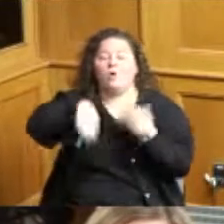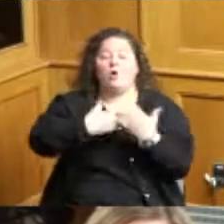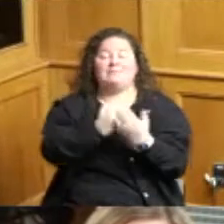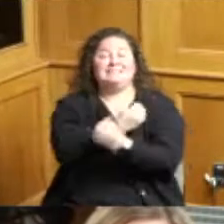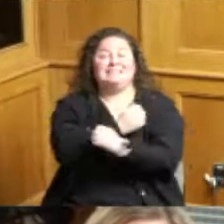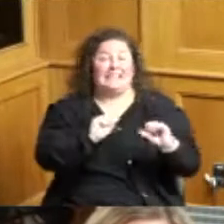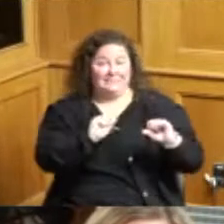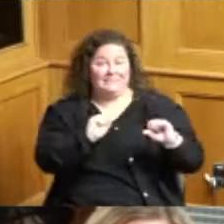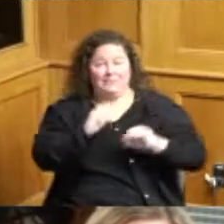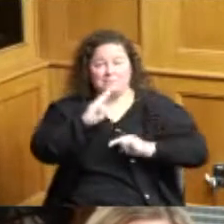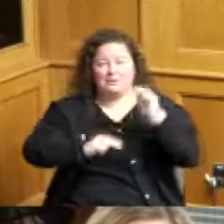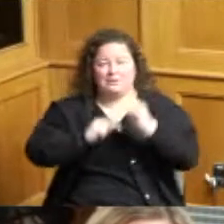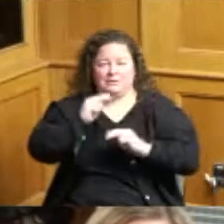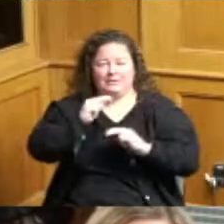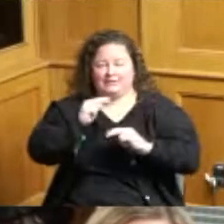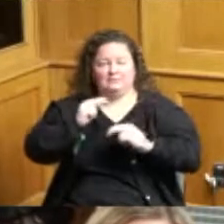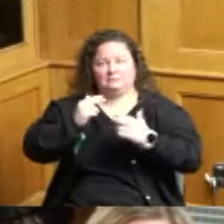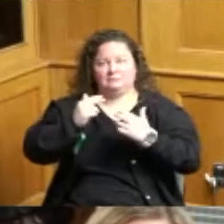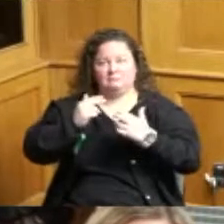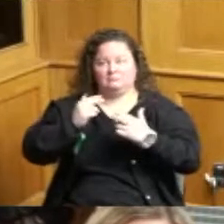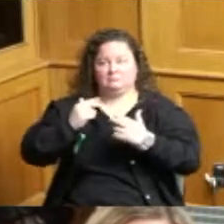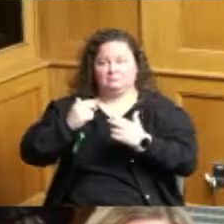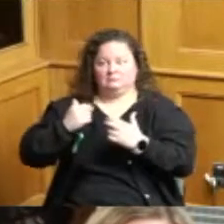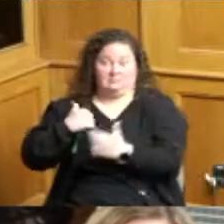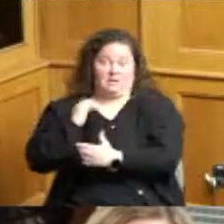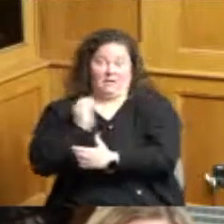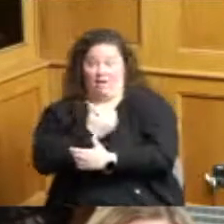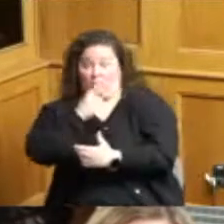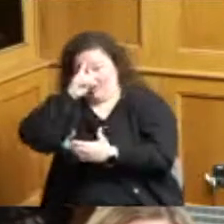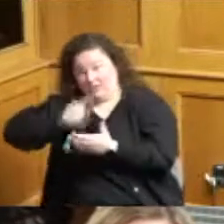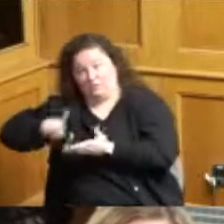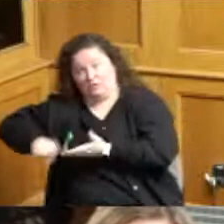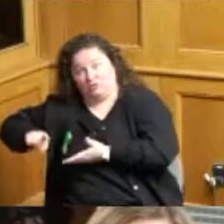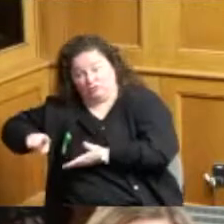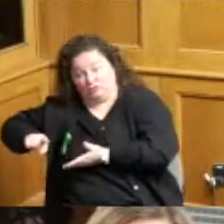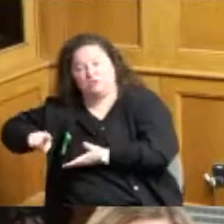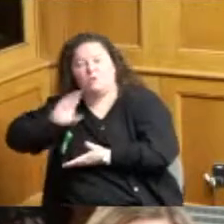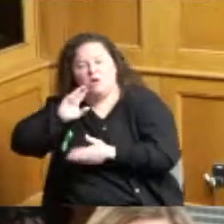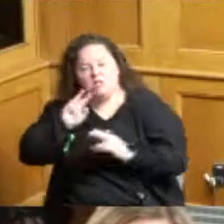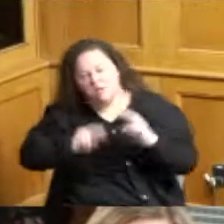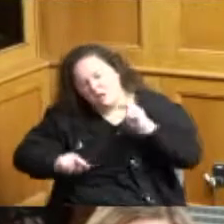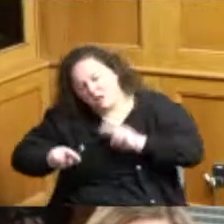build those are our inspectors here inspect them we do plan reviews all those inspectors and plan